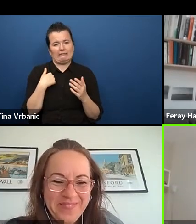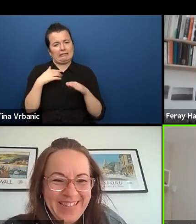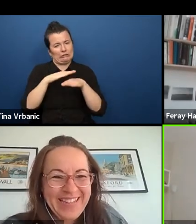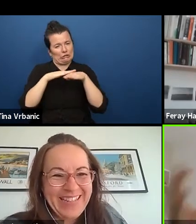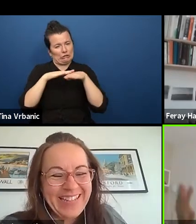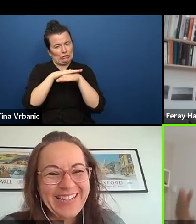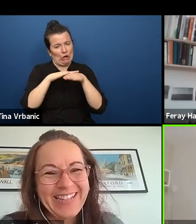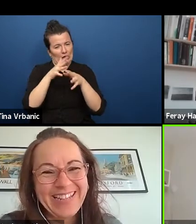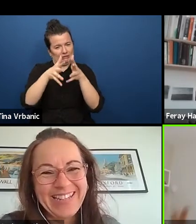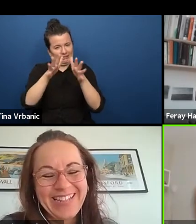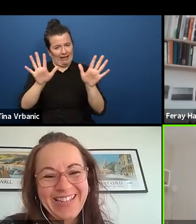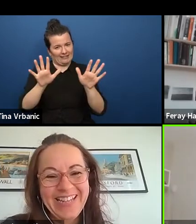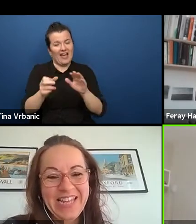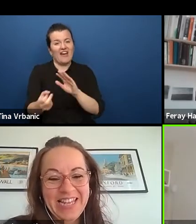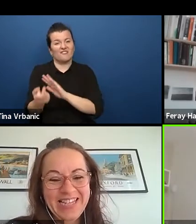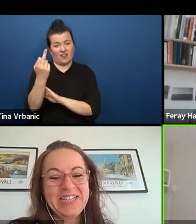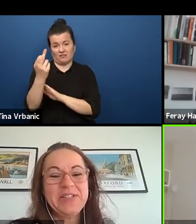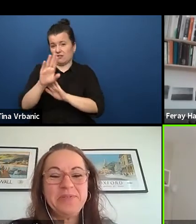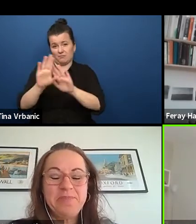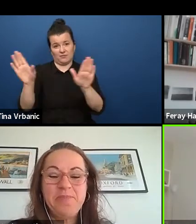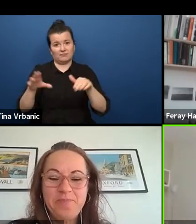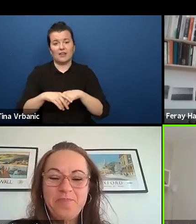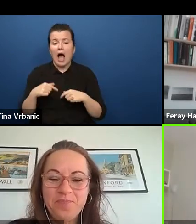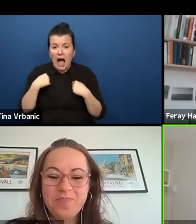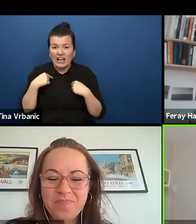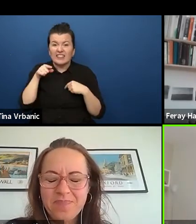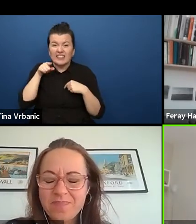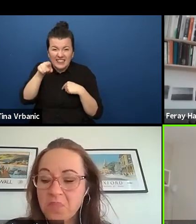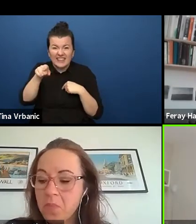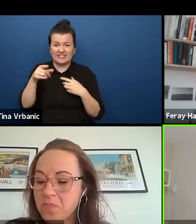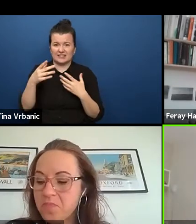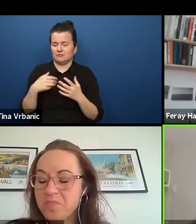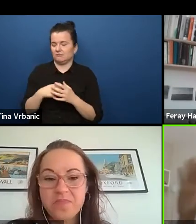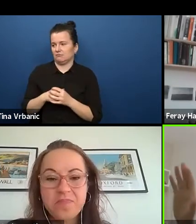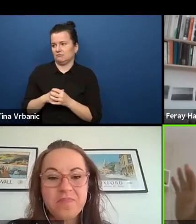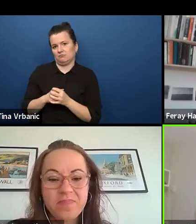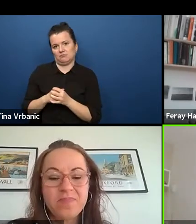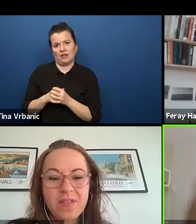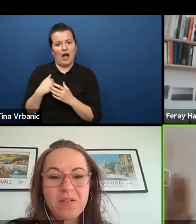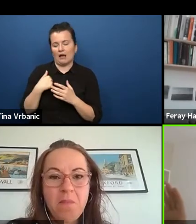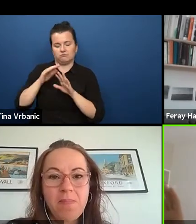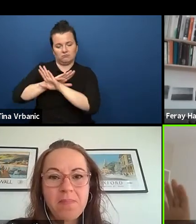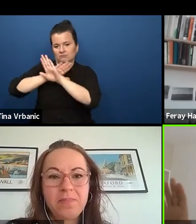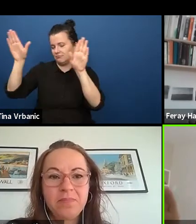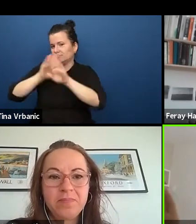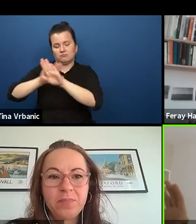I was so devastated from this experience. I was so, I sad no, I don't want to have to do anything